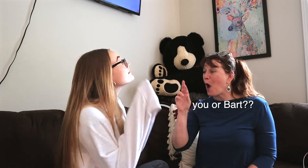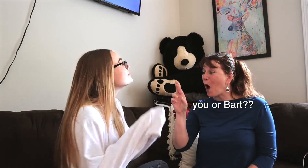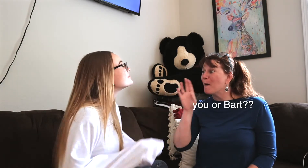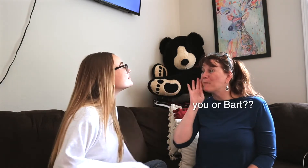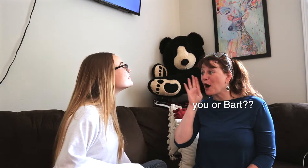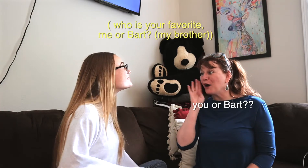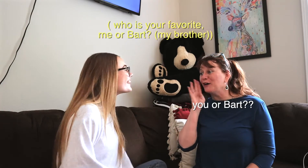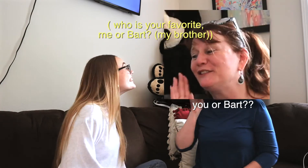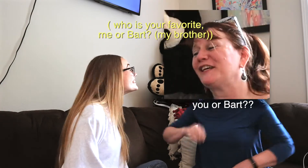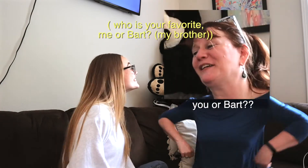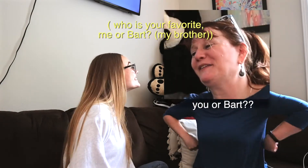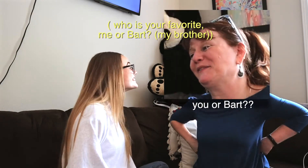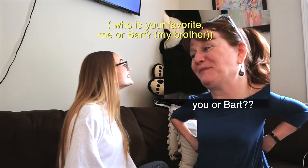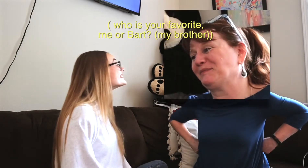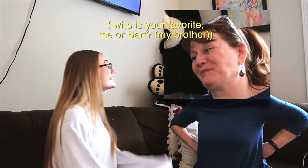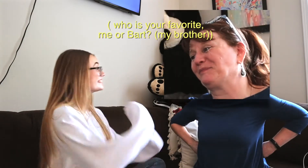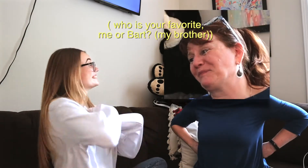*dramatic sfx*